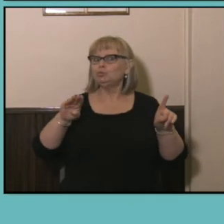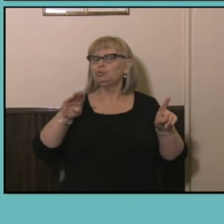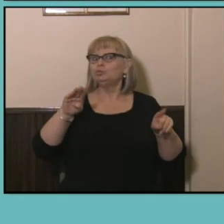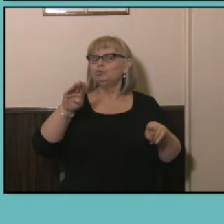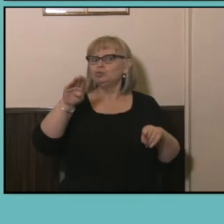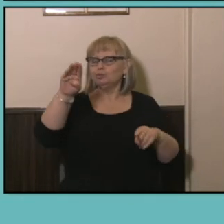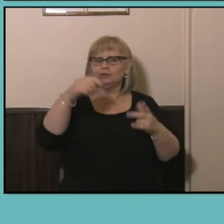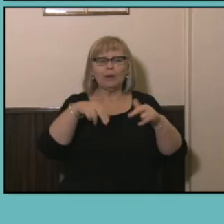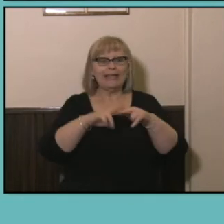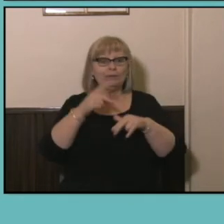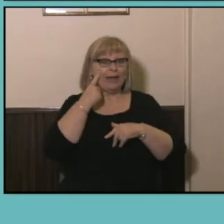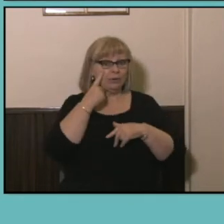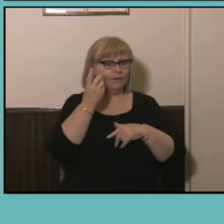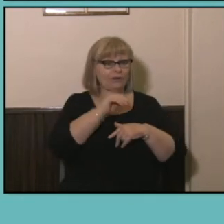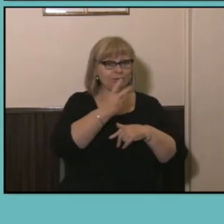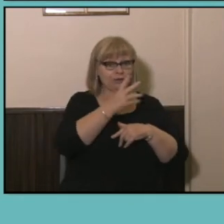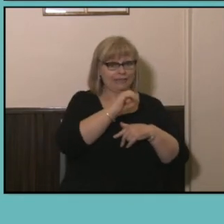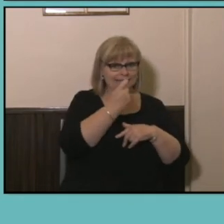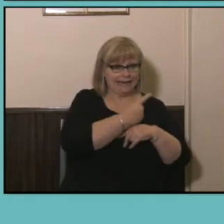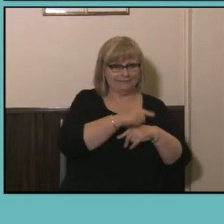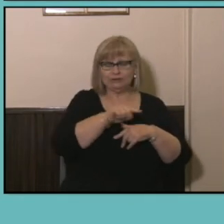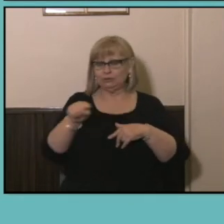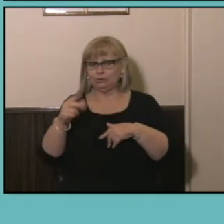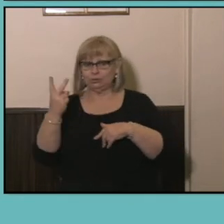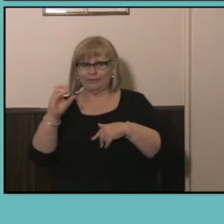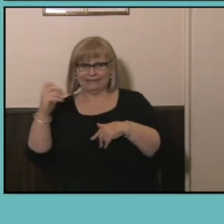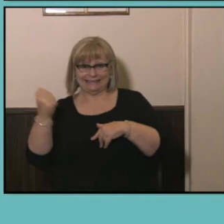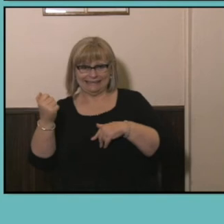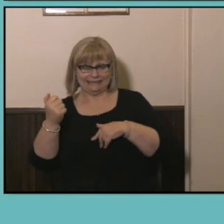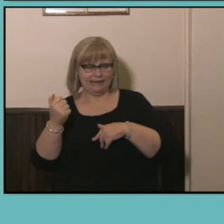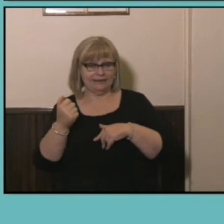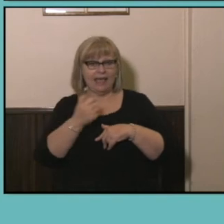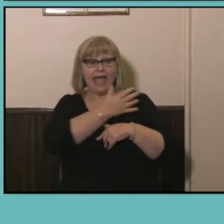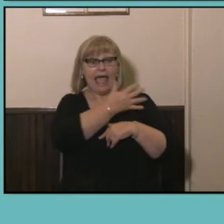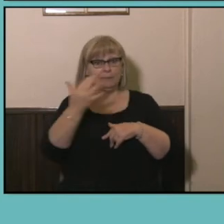you look from the 2011 to 2016 Census the number of people in Australia with a